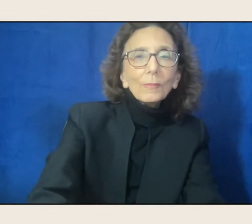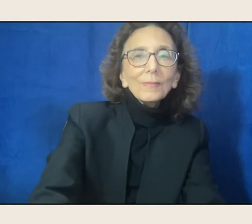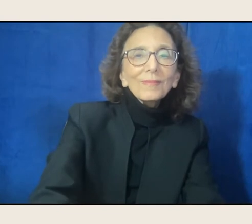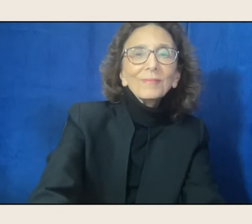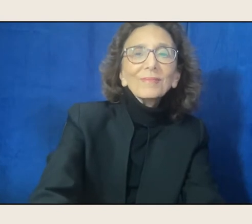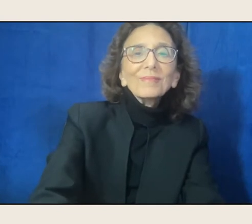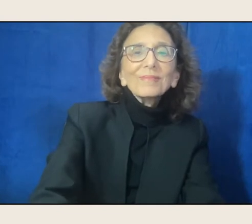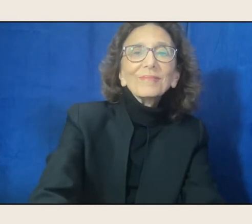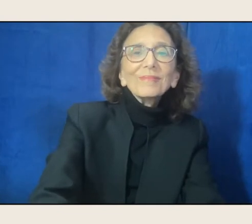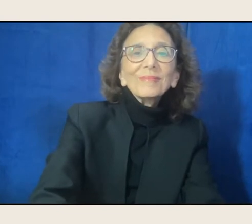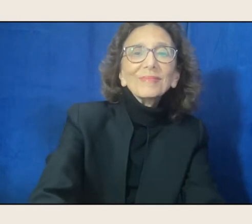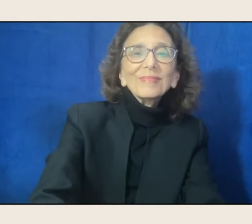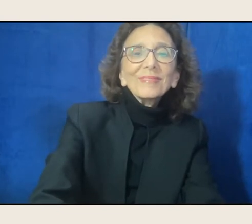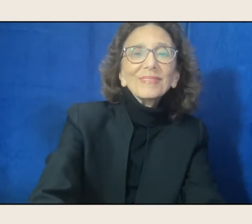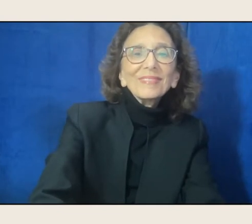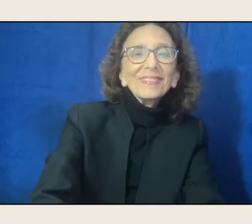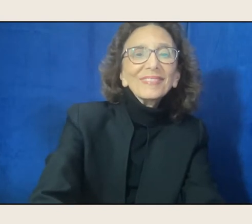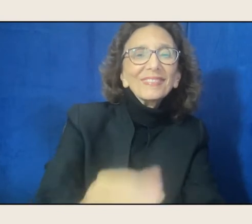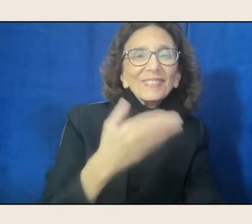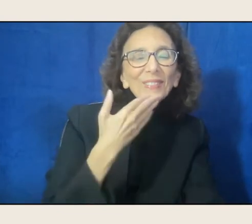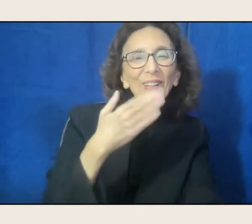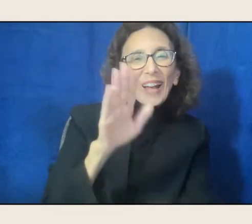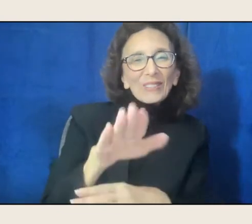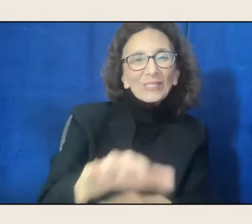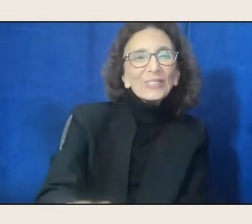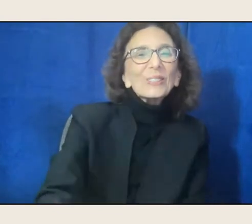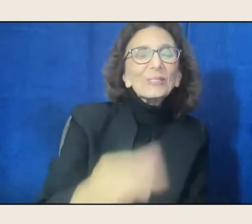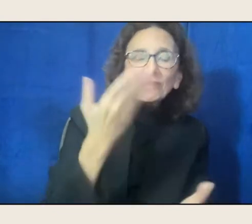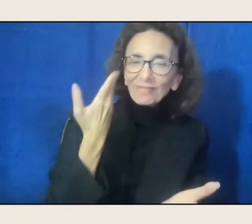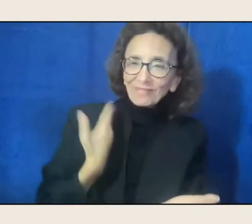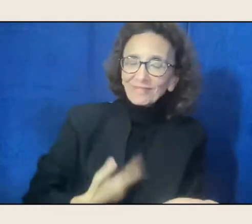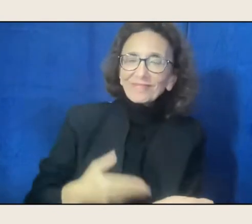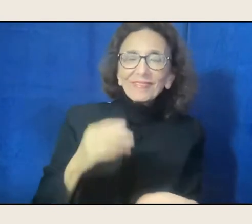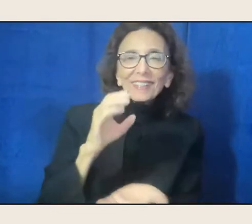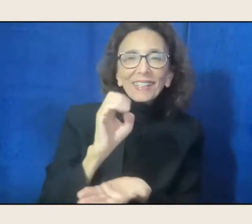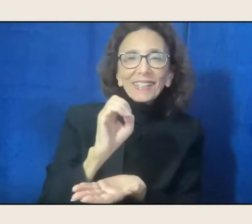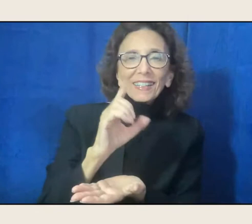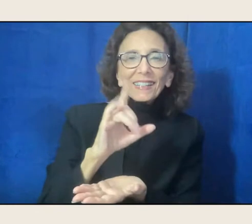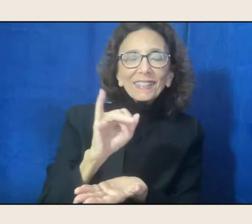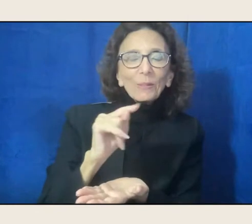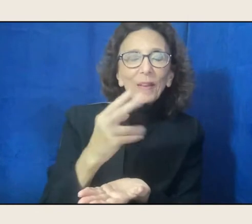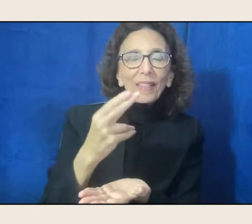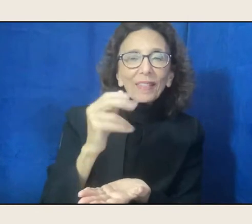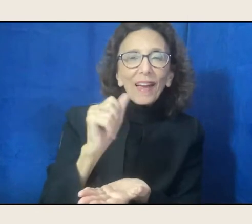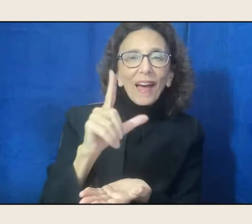Good afternoon. I'm Elizabeth Alexander, president of the Andrew W. Mellon Foundation.